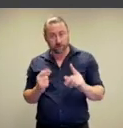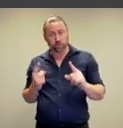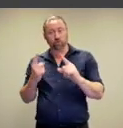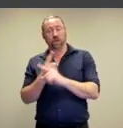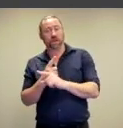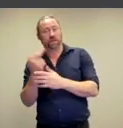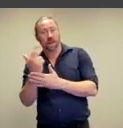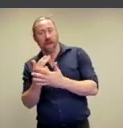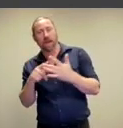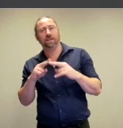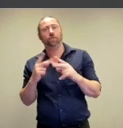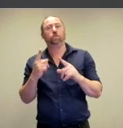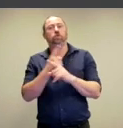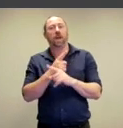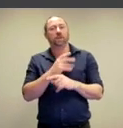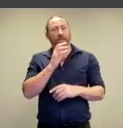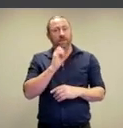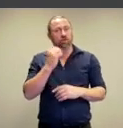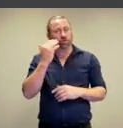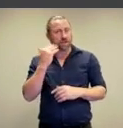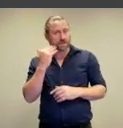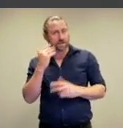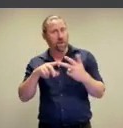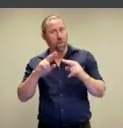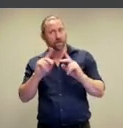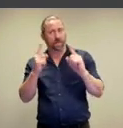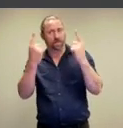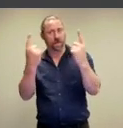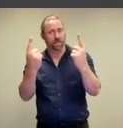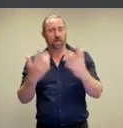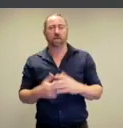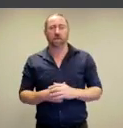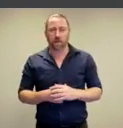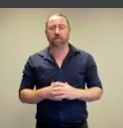that change the artwork if you change the genders of the